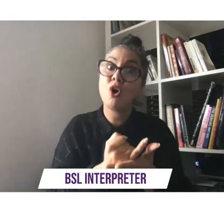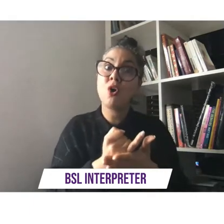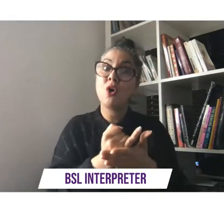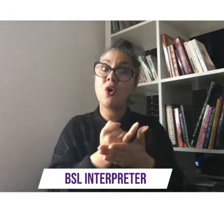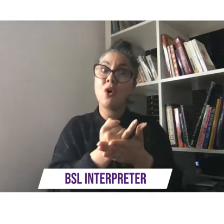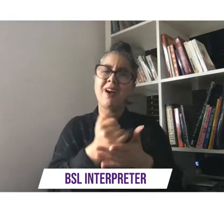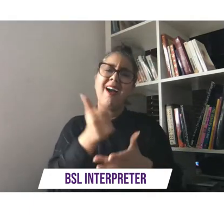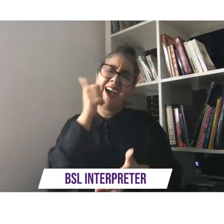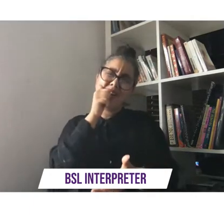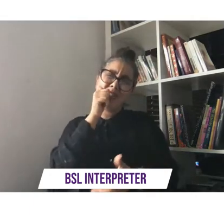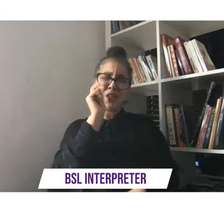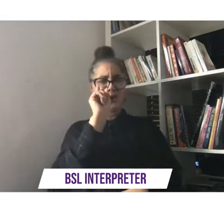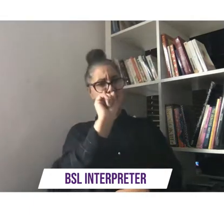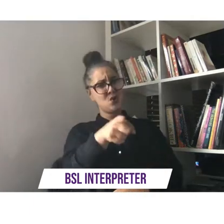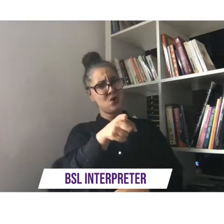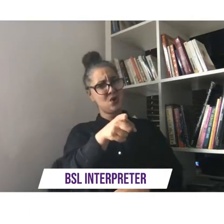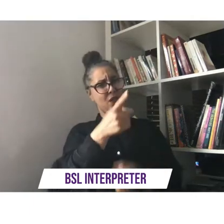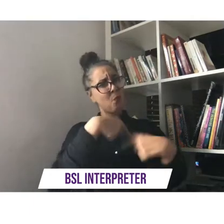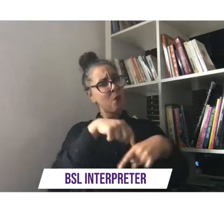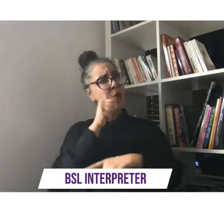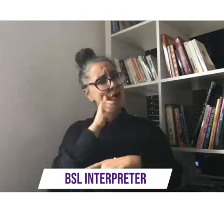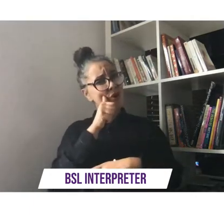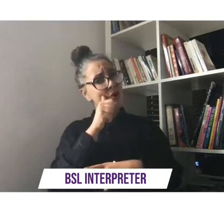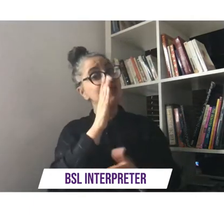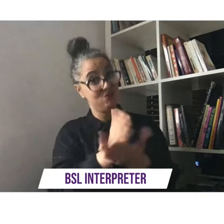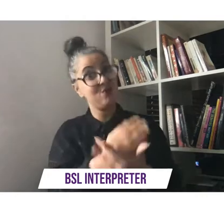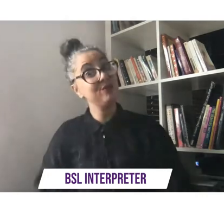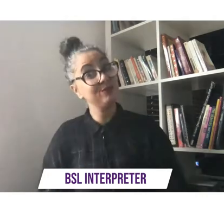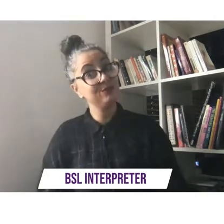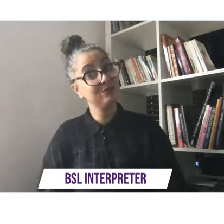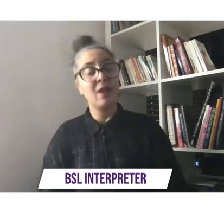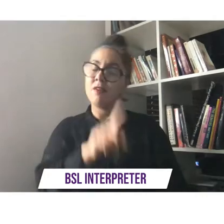you know that we all know it's true if it can't be right then it must be